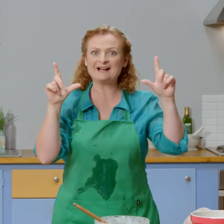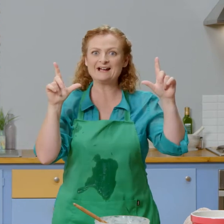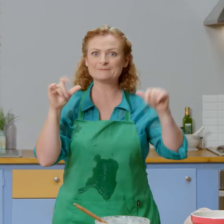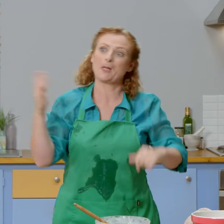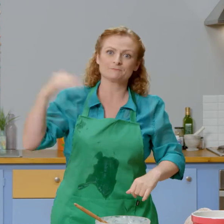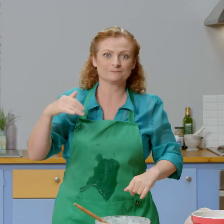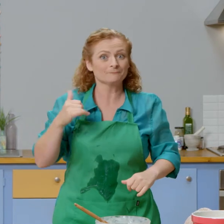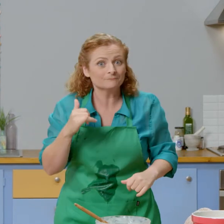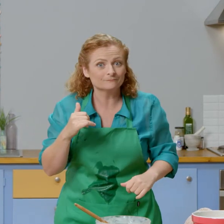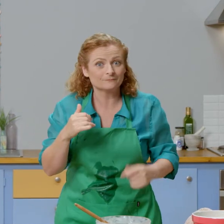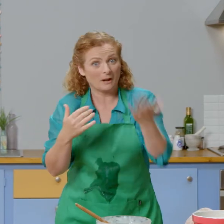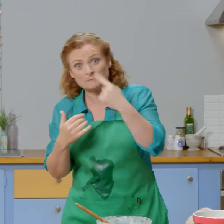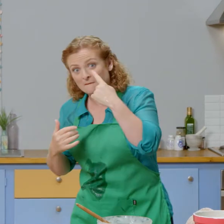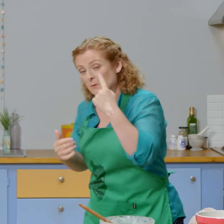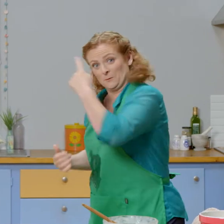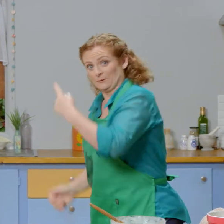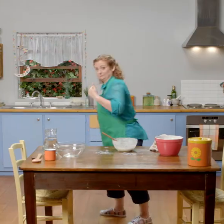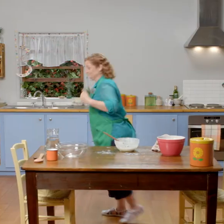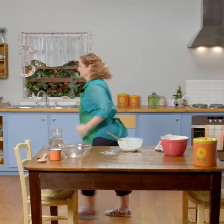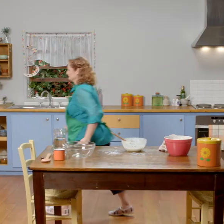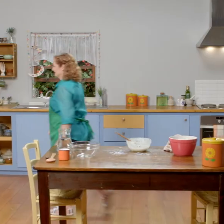I'll go and see. Come on let’s have a look.